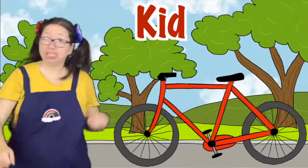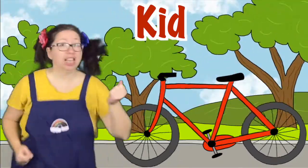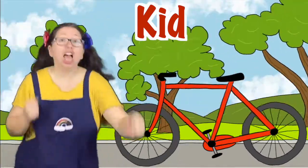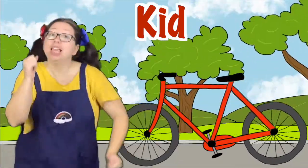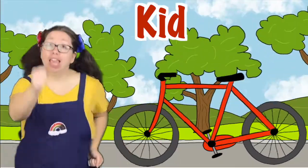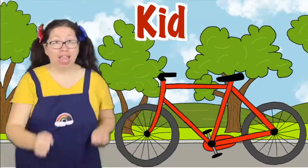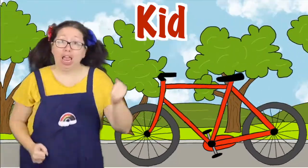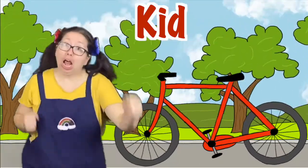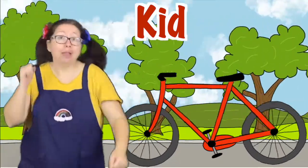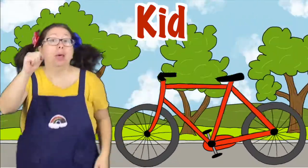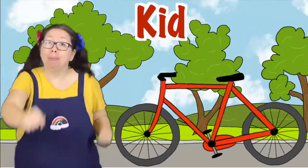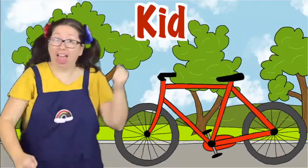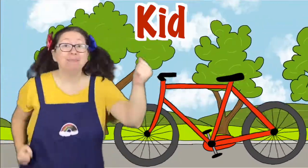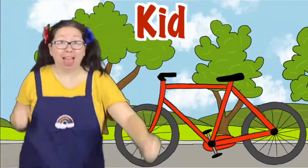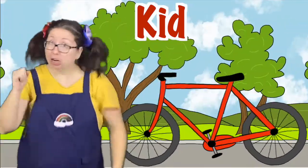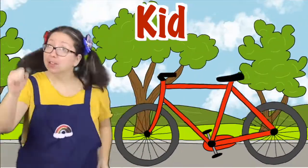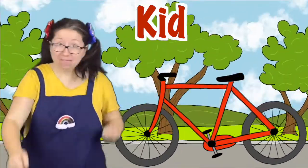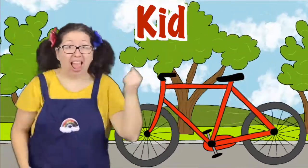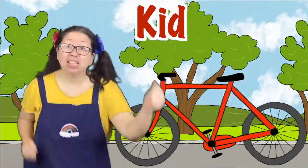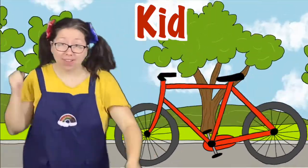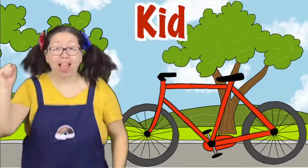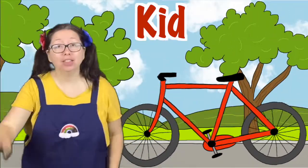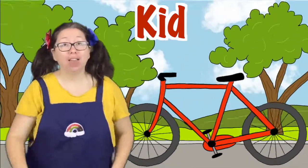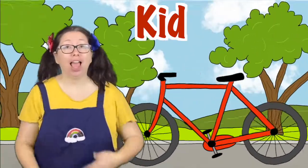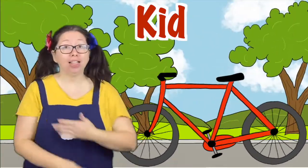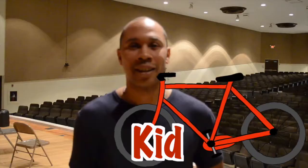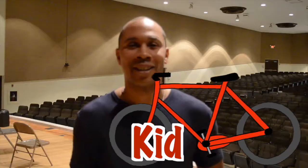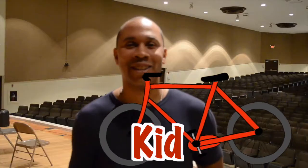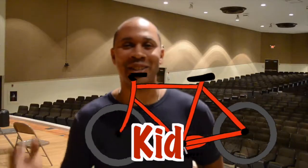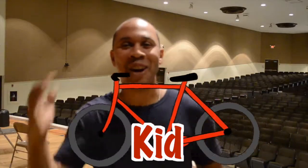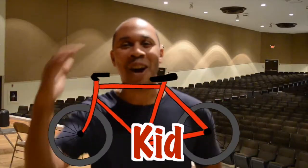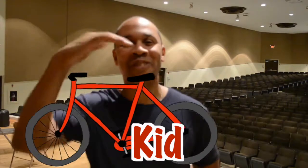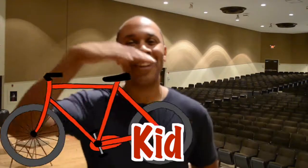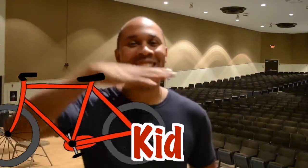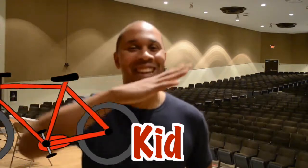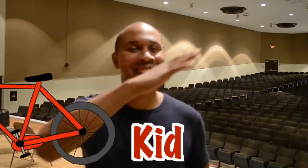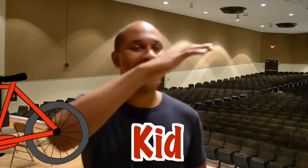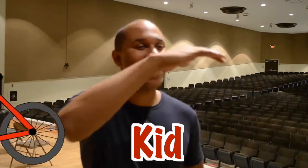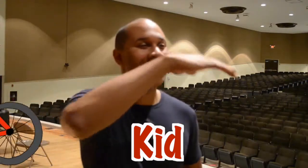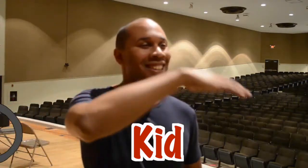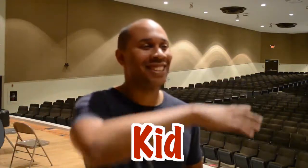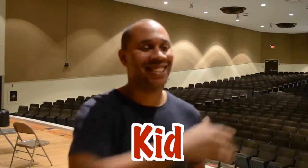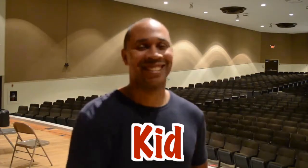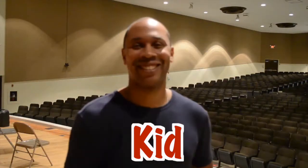The kid on the Bike Pedals fast fast fast All through the town